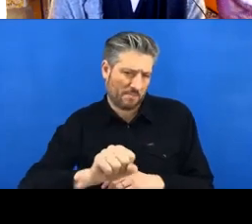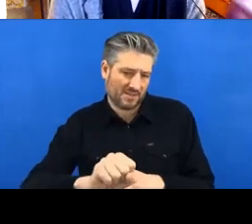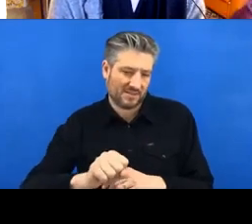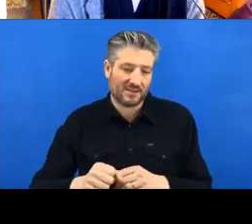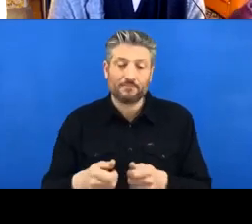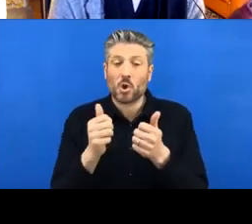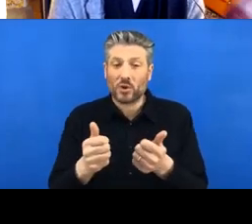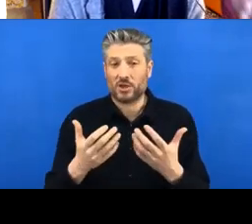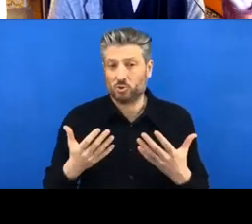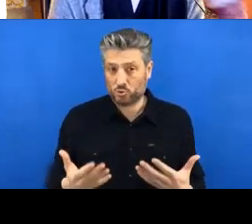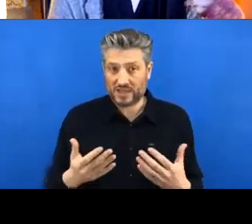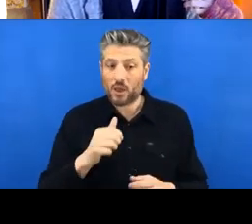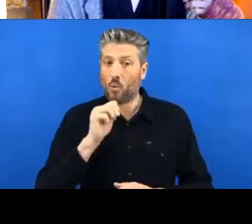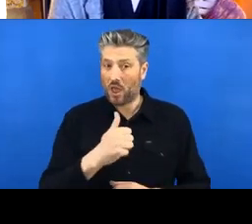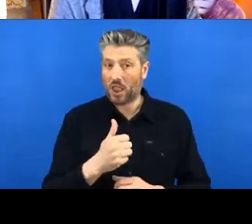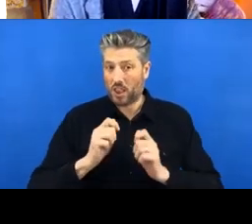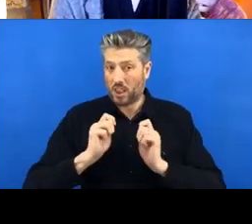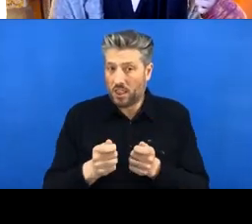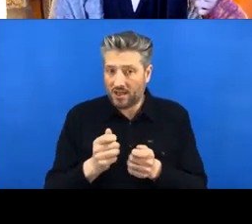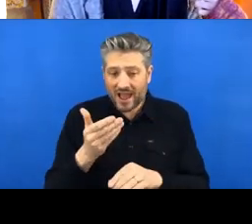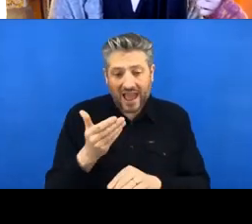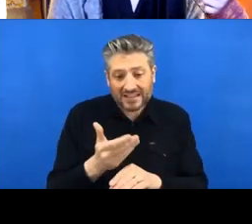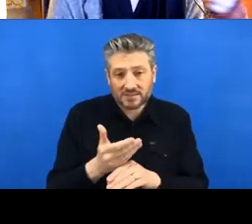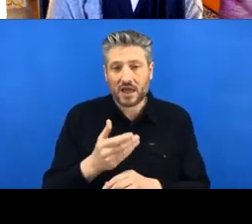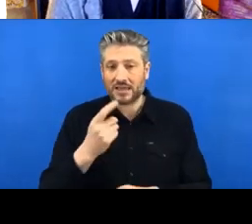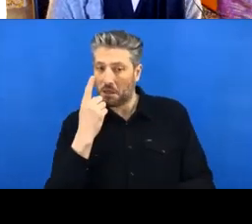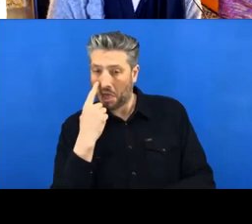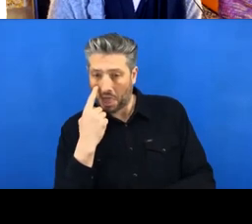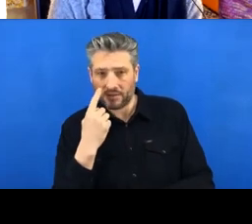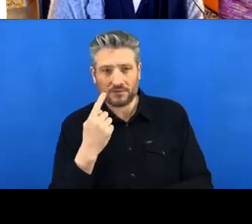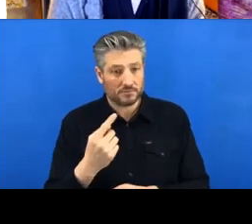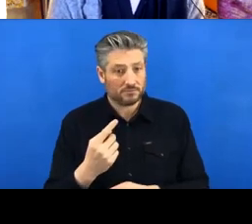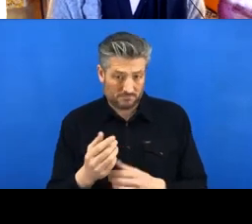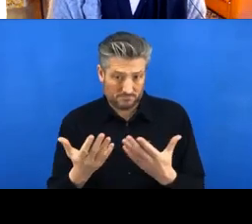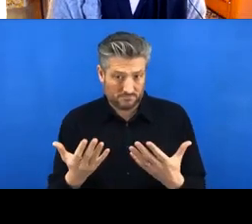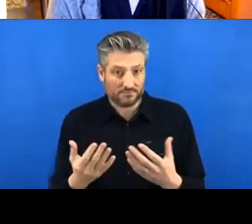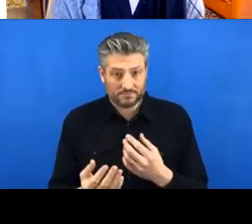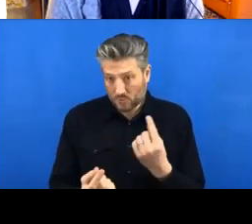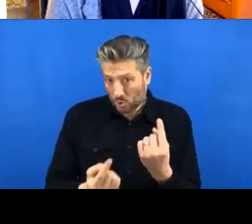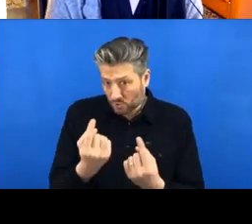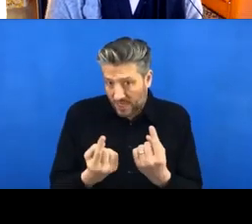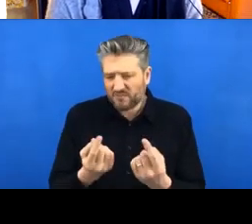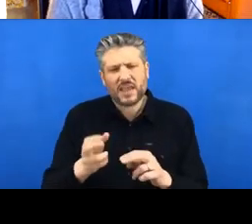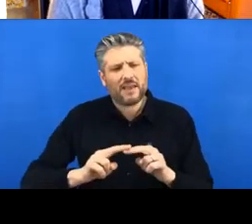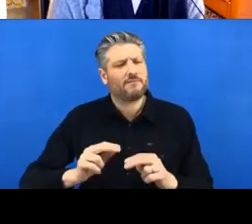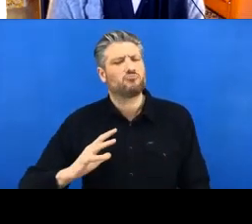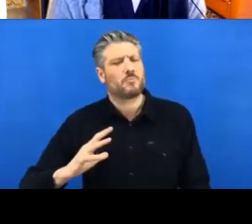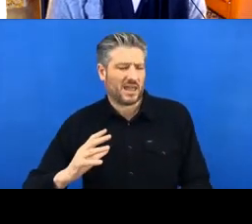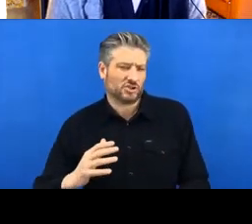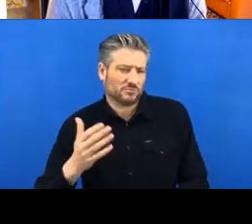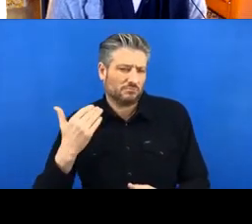try and do them live with me if you have done the preparation. If not, you're just welcome to watch and follow along.